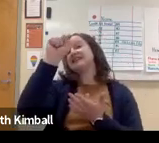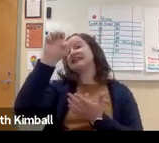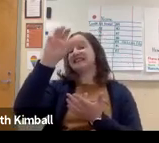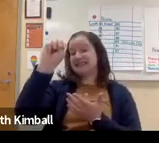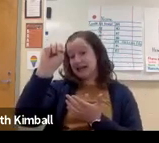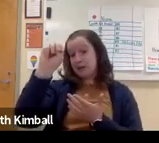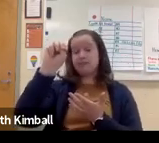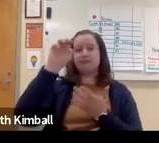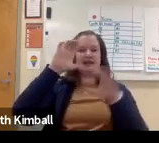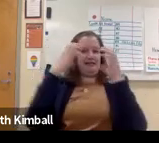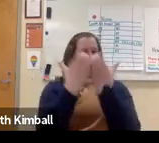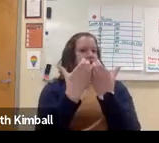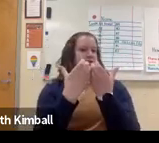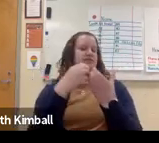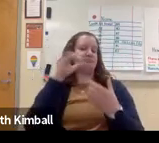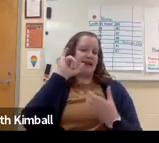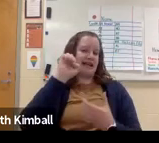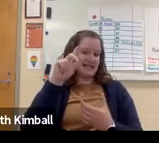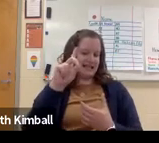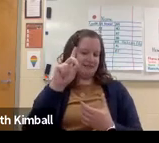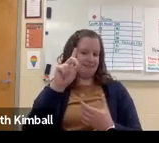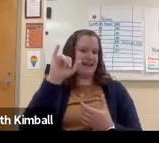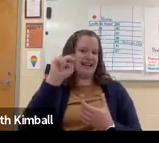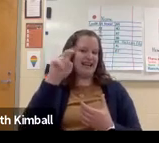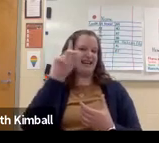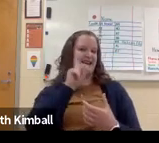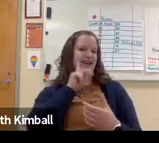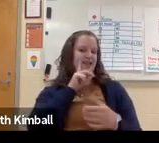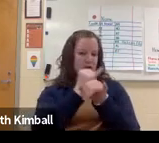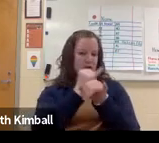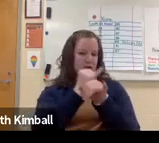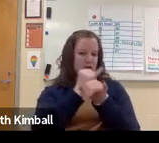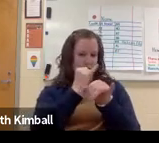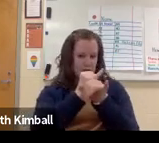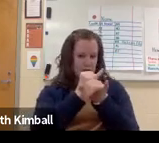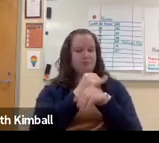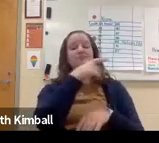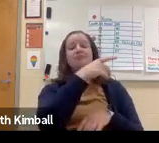I teach middle school STEM classes at Indiana School for the Deaf--